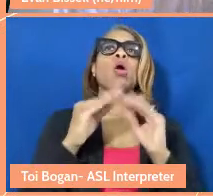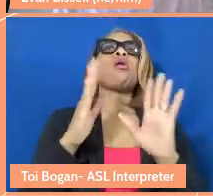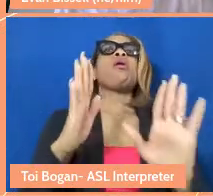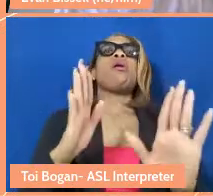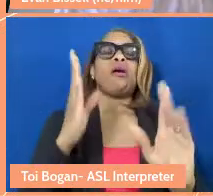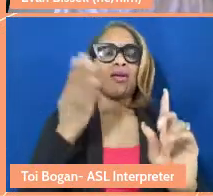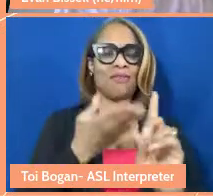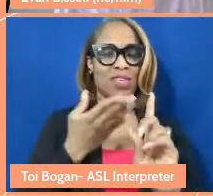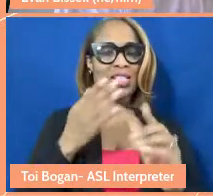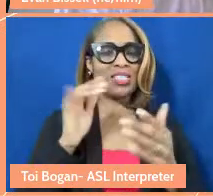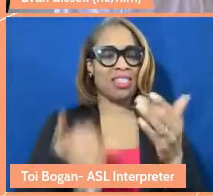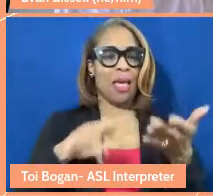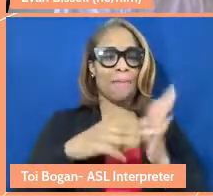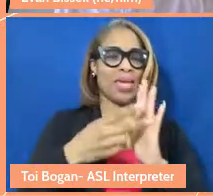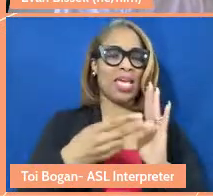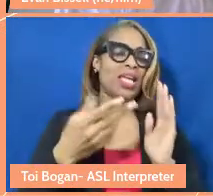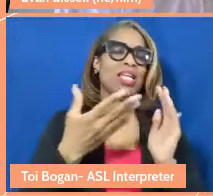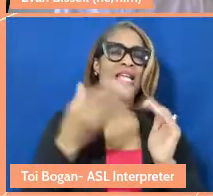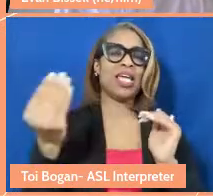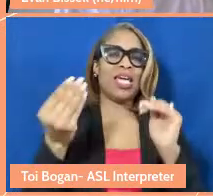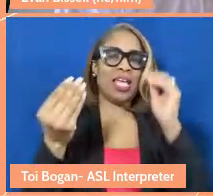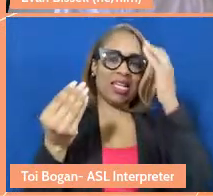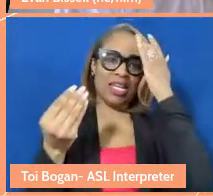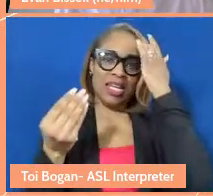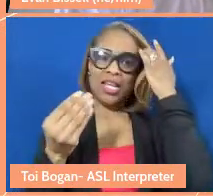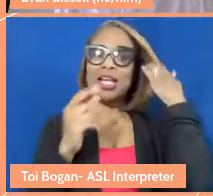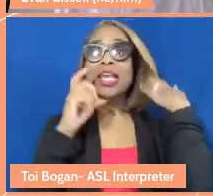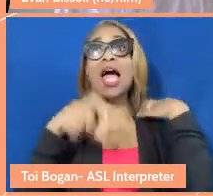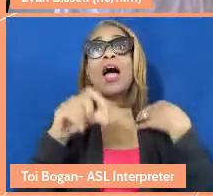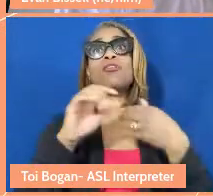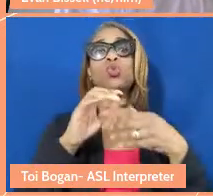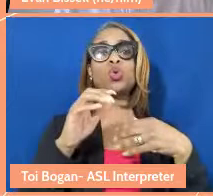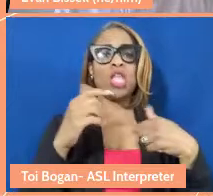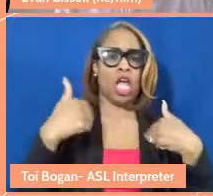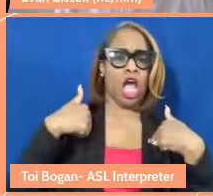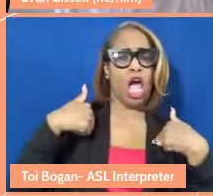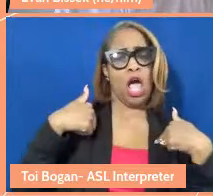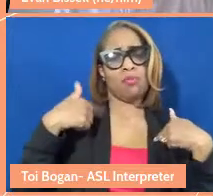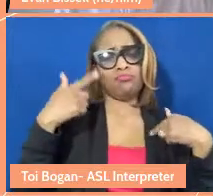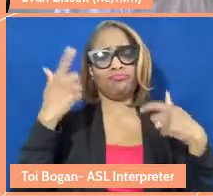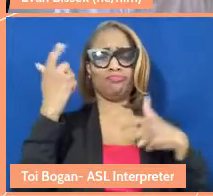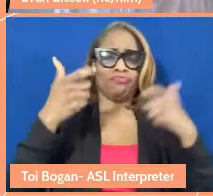that things don't have to become these, "I've got to become the biggest non-profit in America."